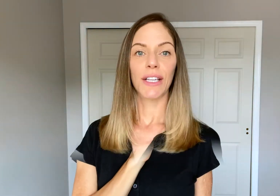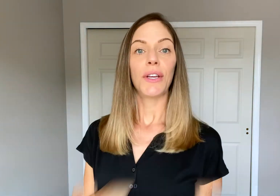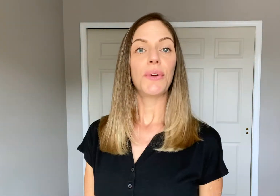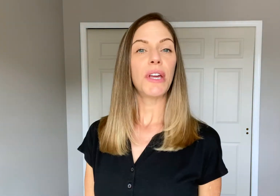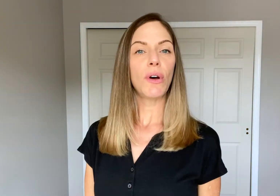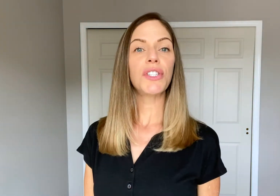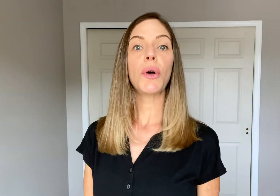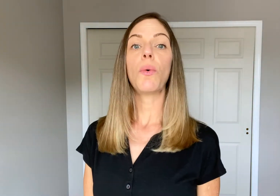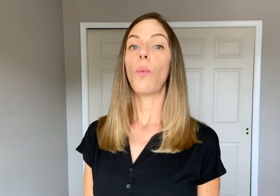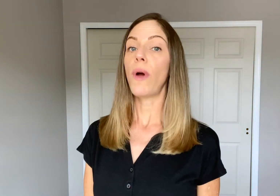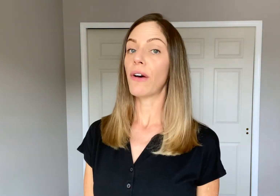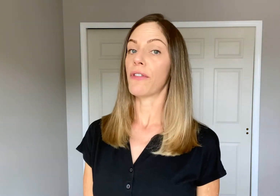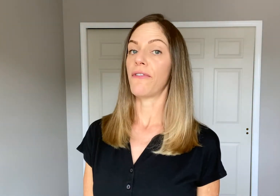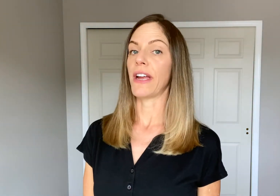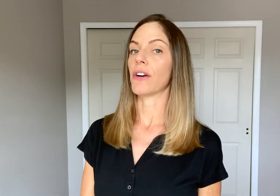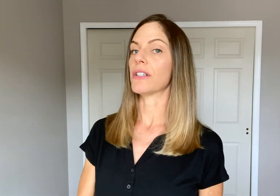You can also wiggle the fingers.